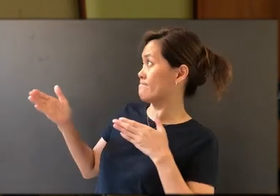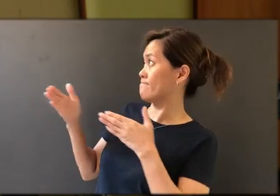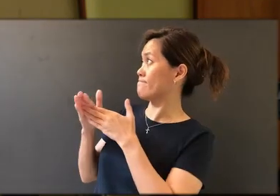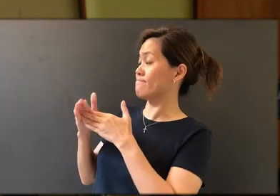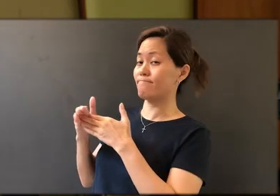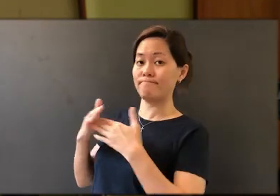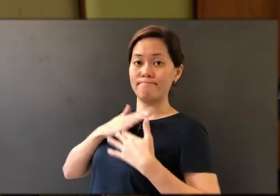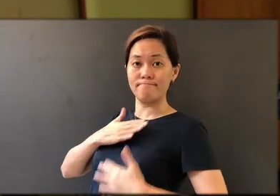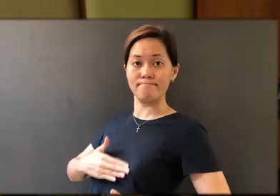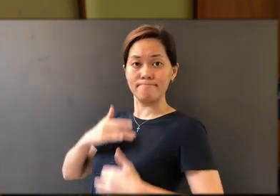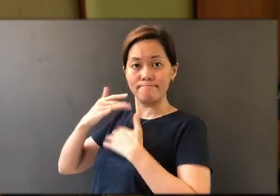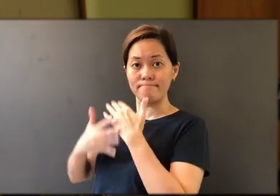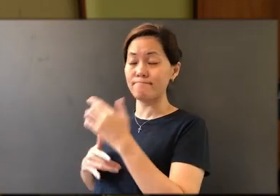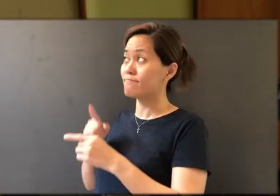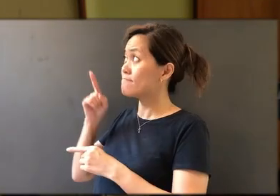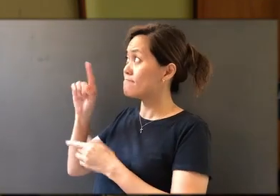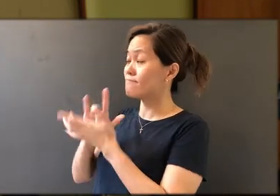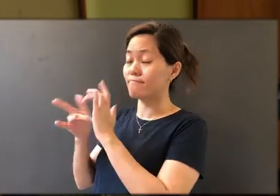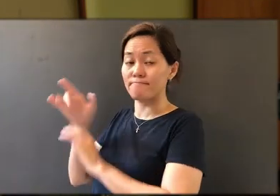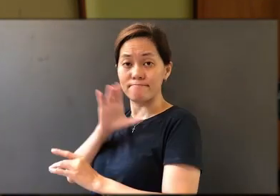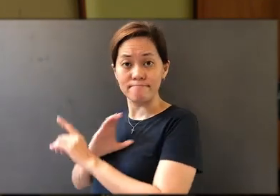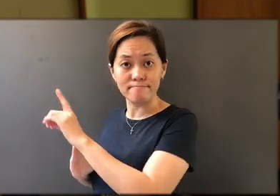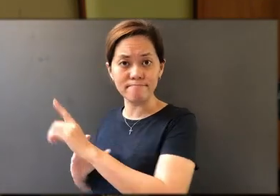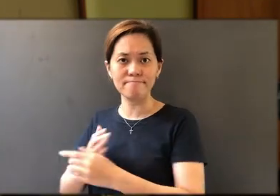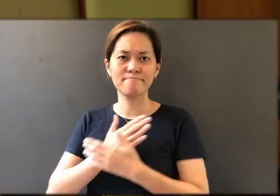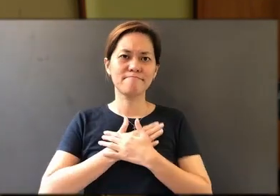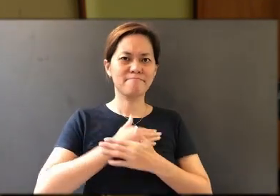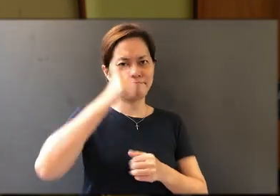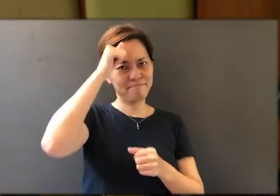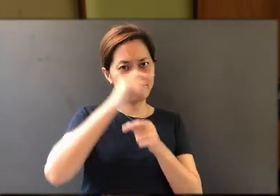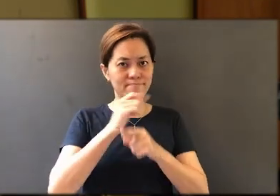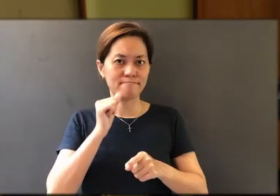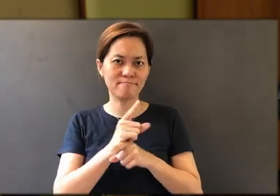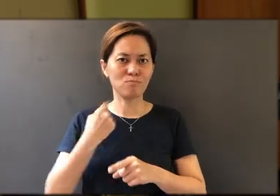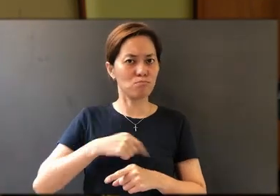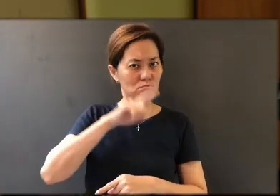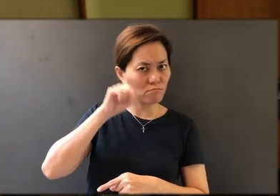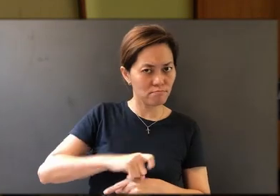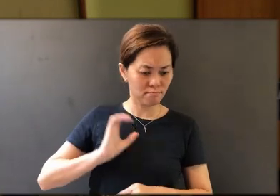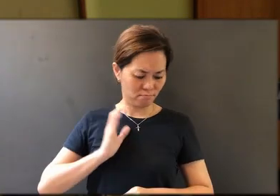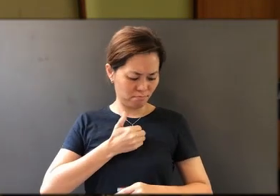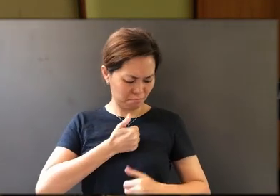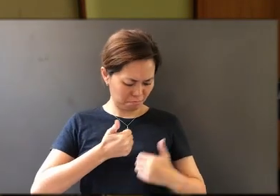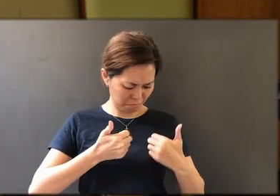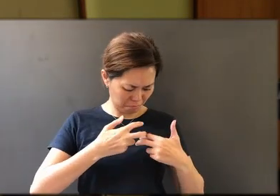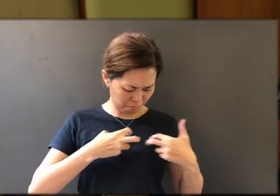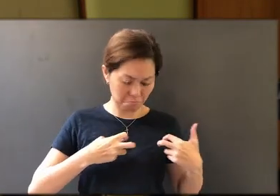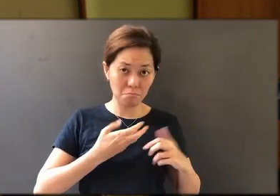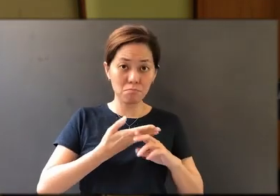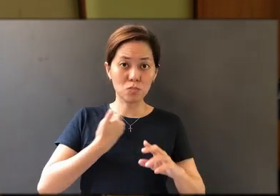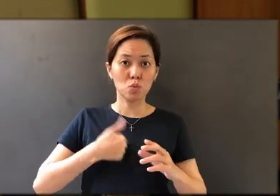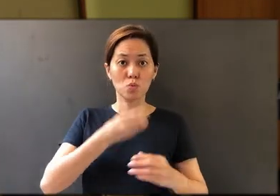and blood of the Lord." Therefore my dear brothers and sisters, we ought to examine ourselves before we eat